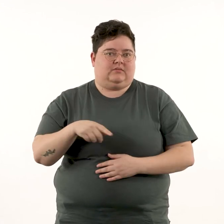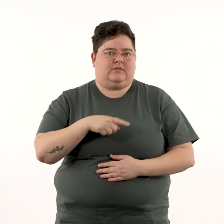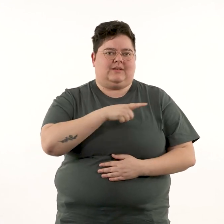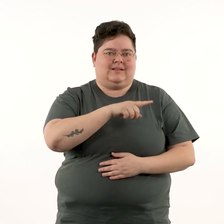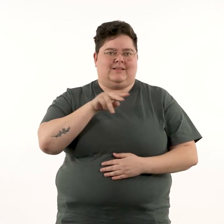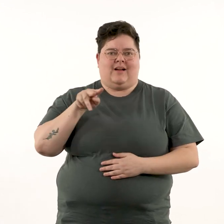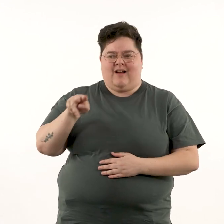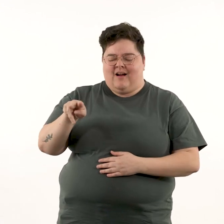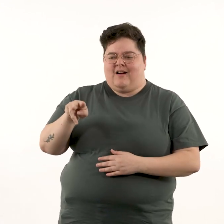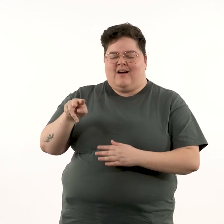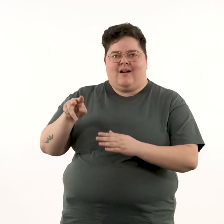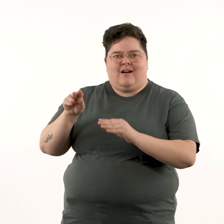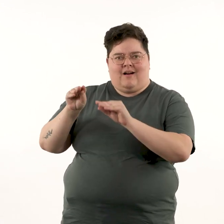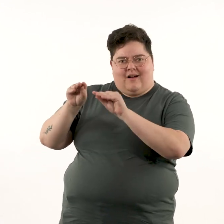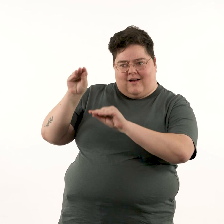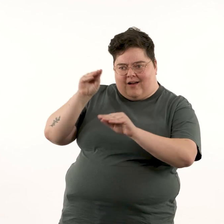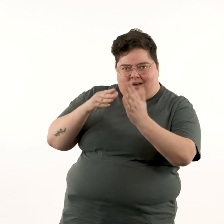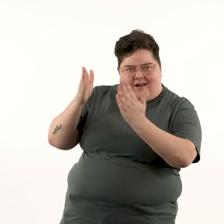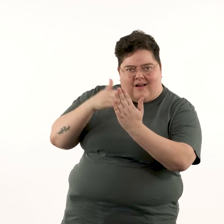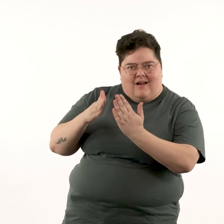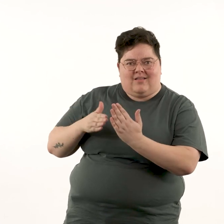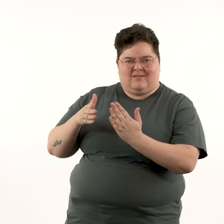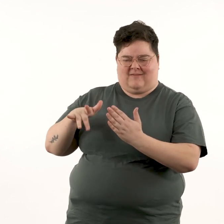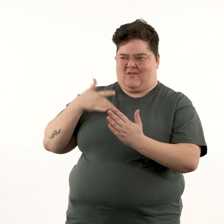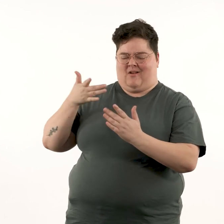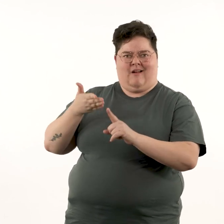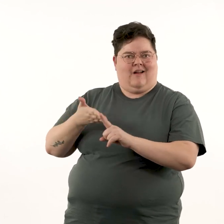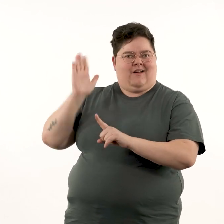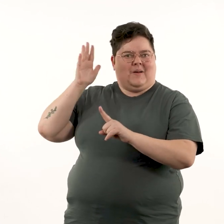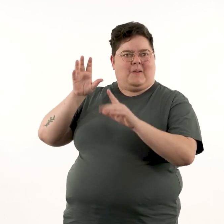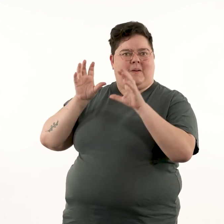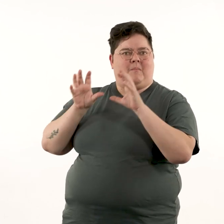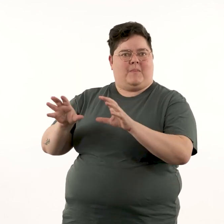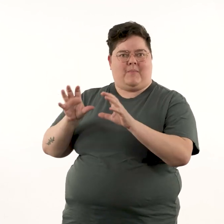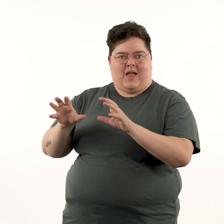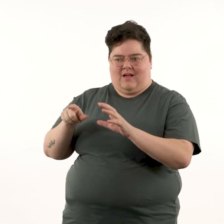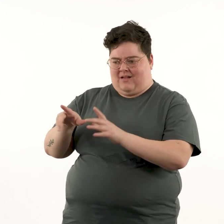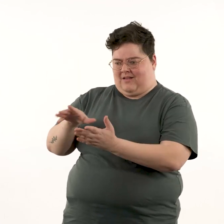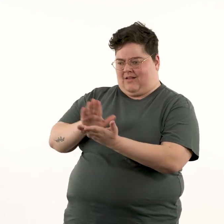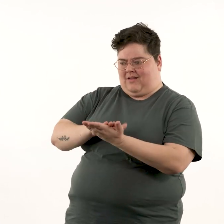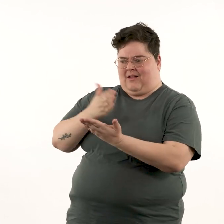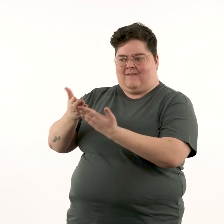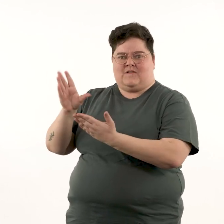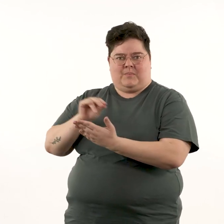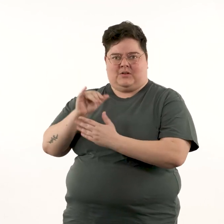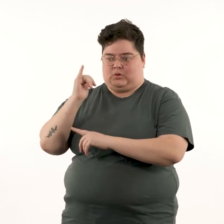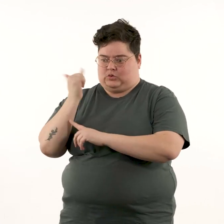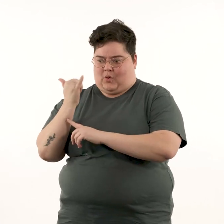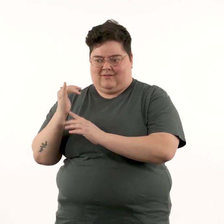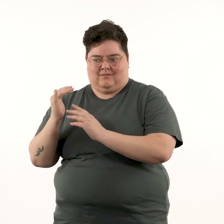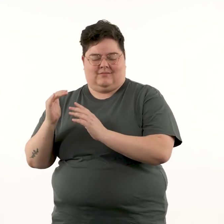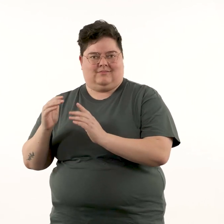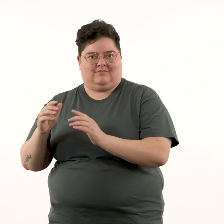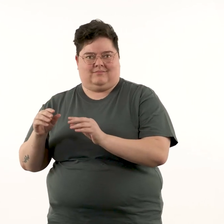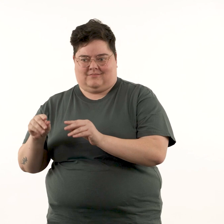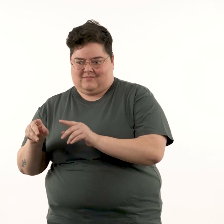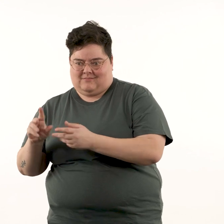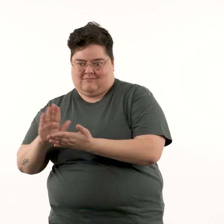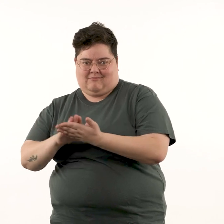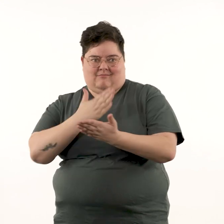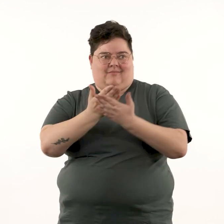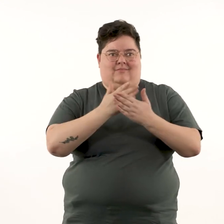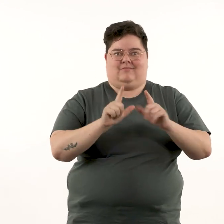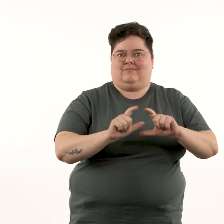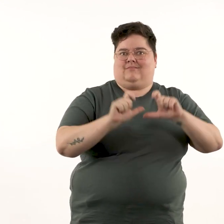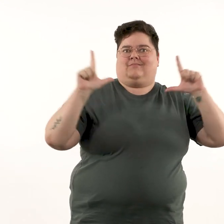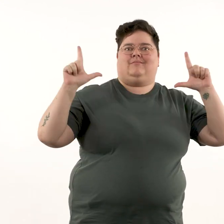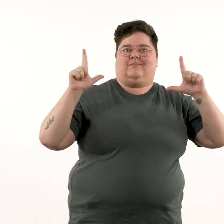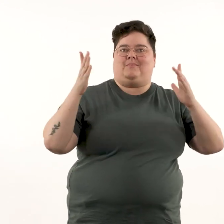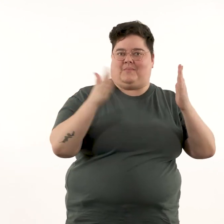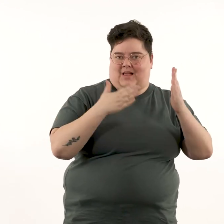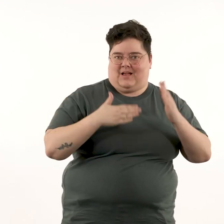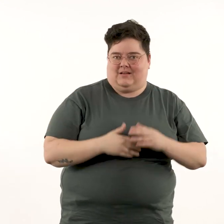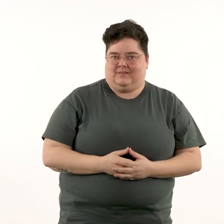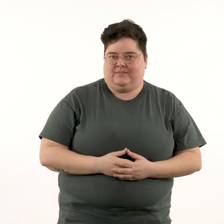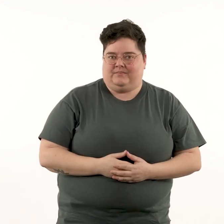Maestri delights in the elements of strangeness that emerge in his painted translations of toy-sized models.